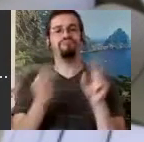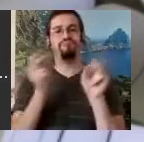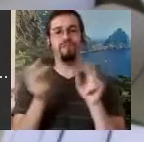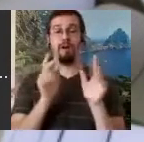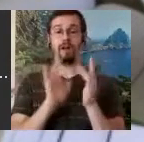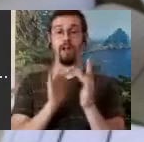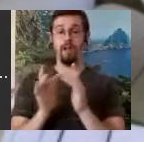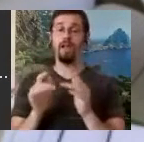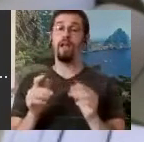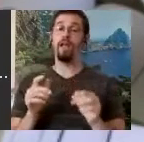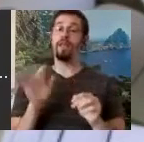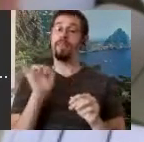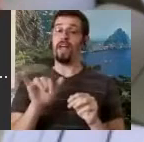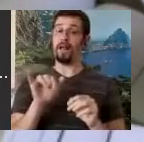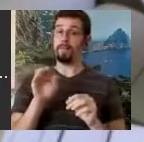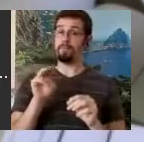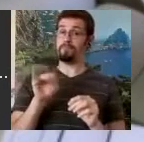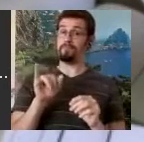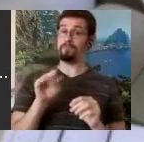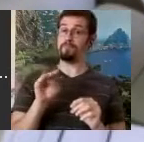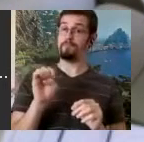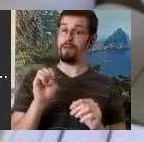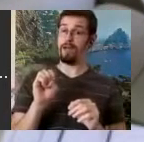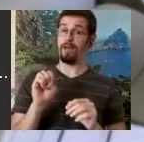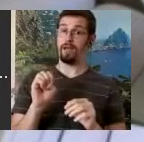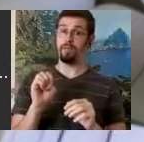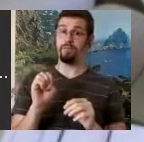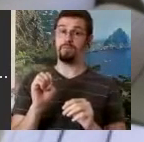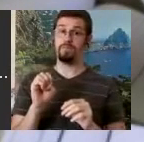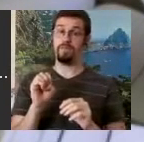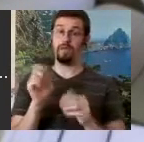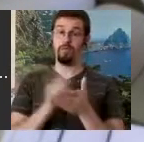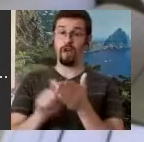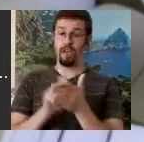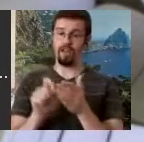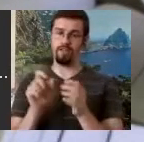writing MimeWriting comes back. So when you look at those documents you will